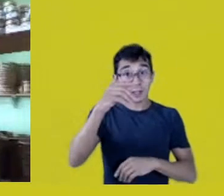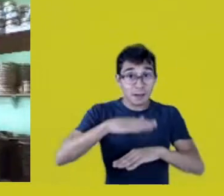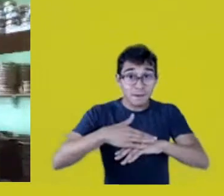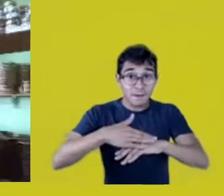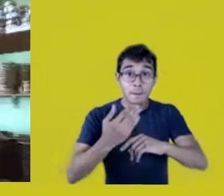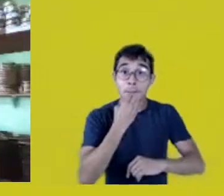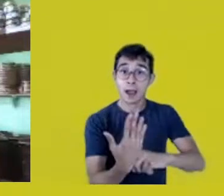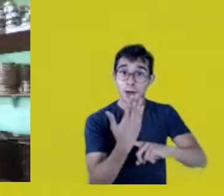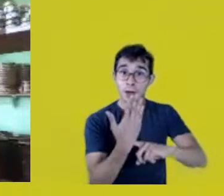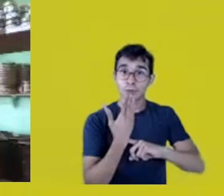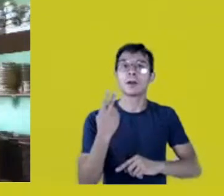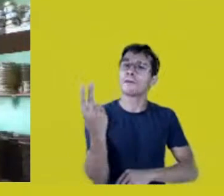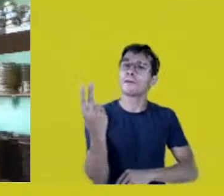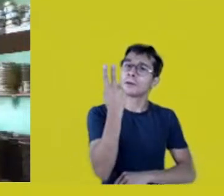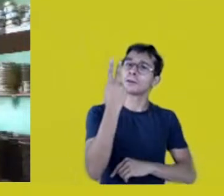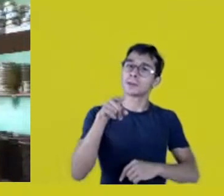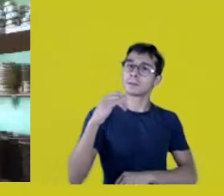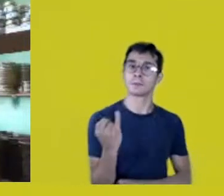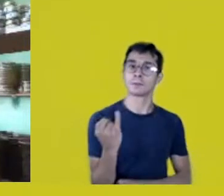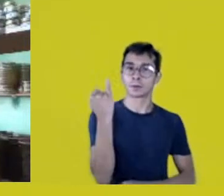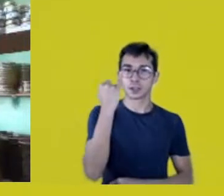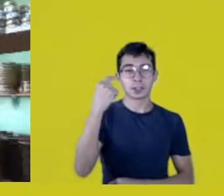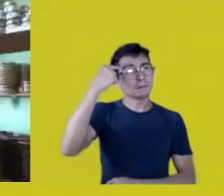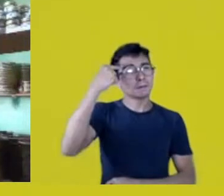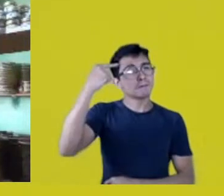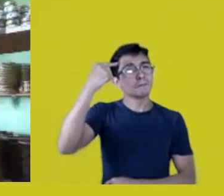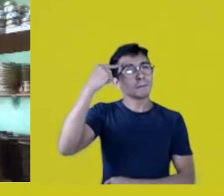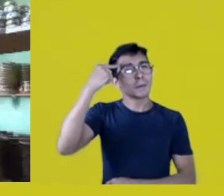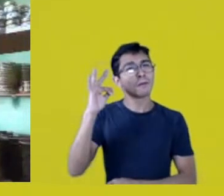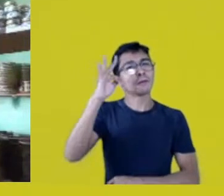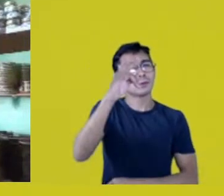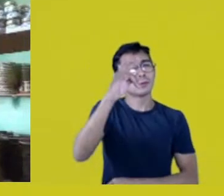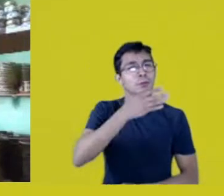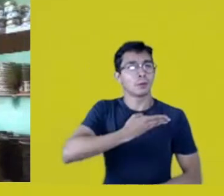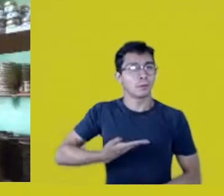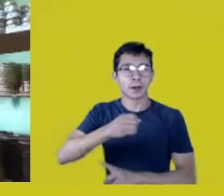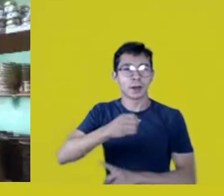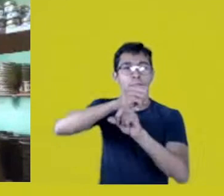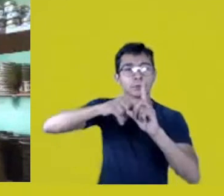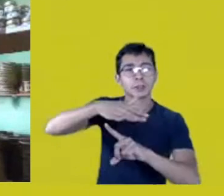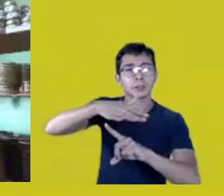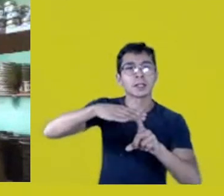Perhaps when the Brazilian government and society say to the Native nations